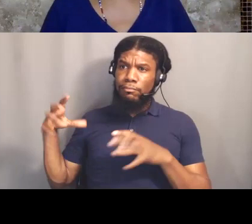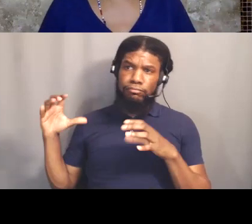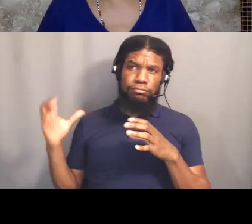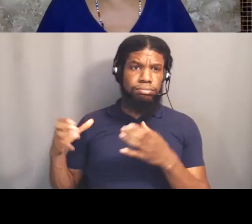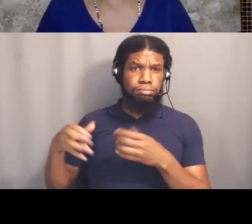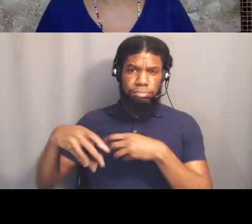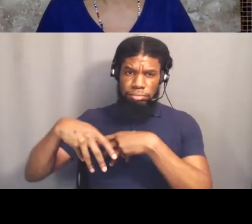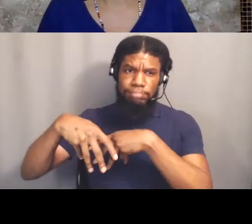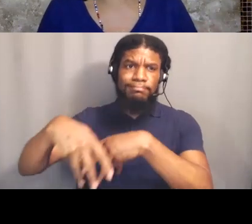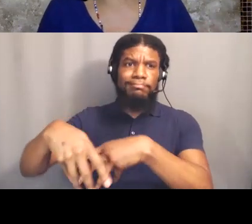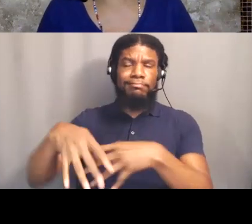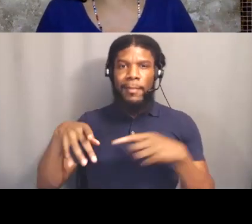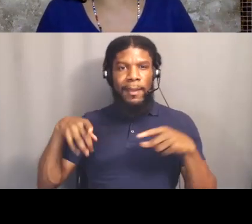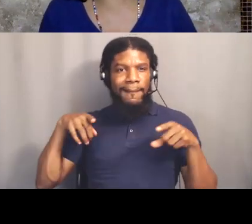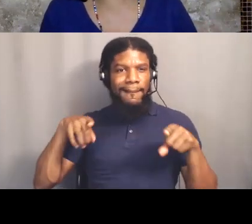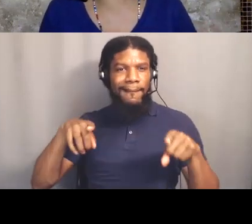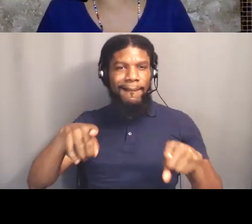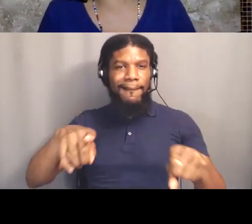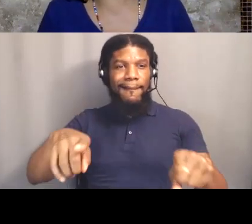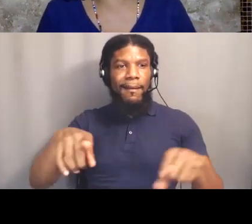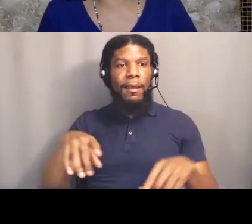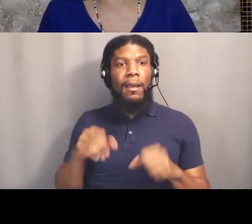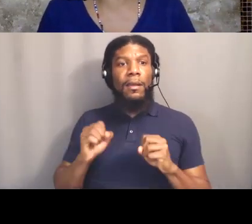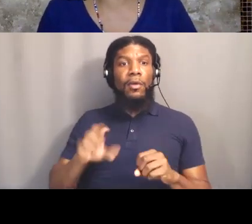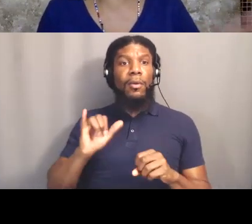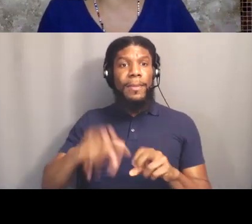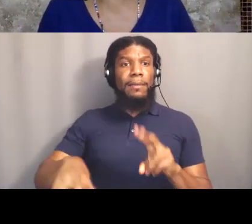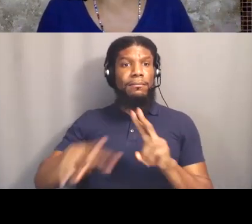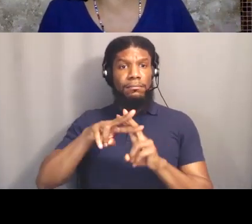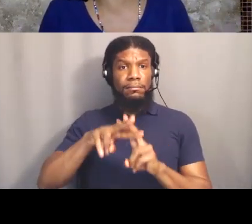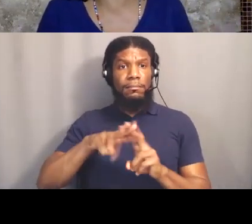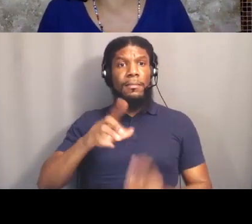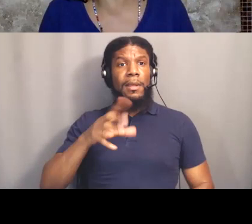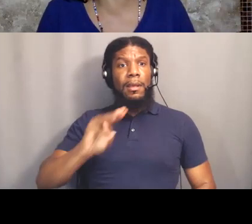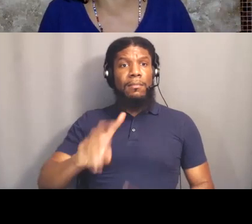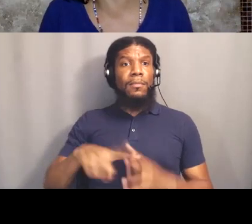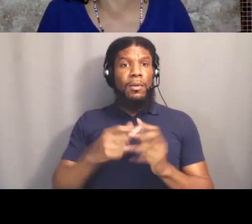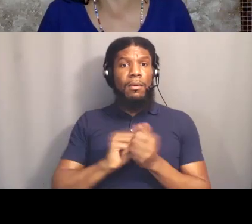begins with Opal Tometi writing, I mean, Opal Tometi, Alicia Garza writing this love letter